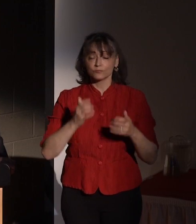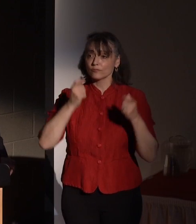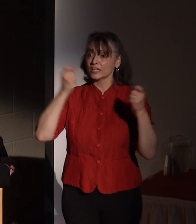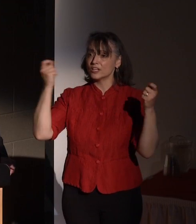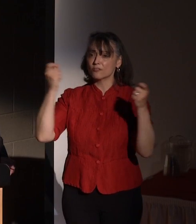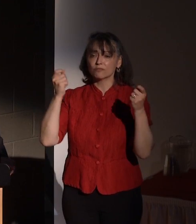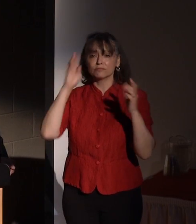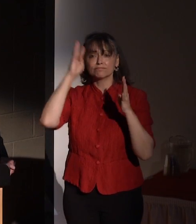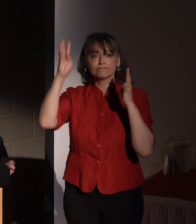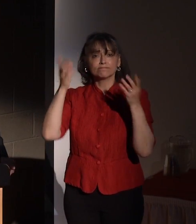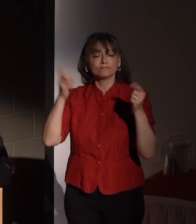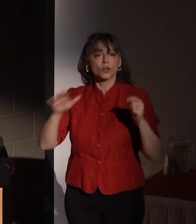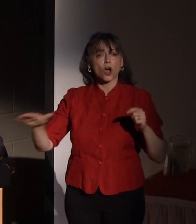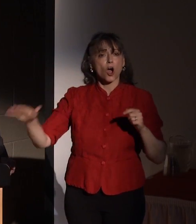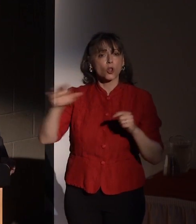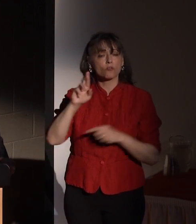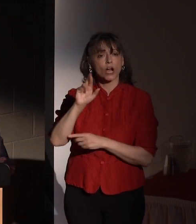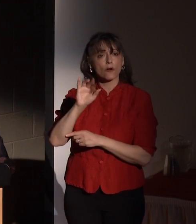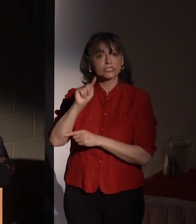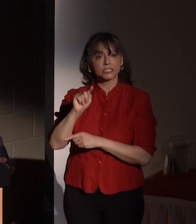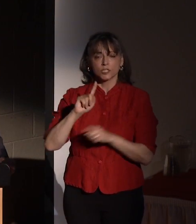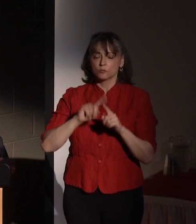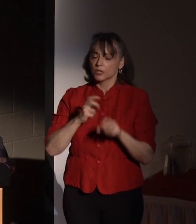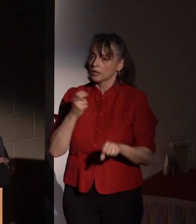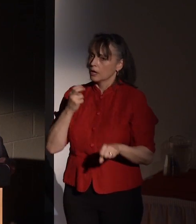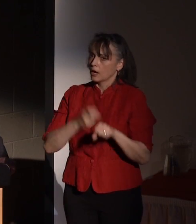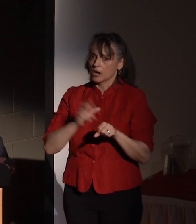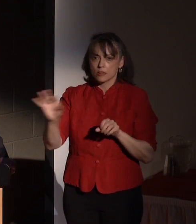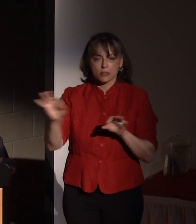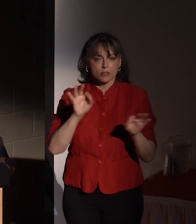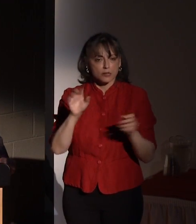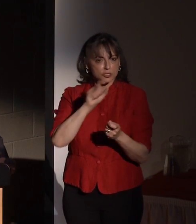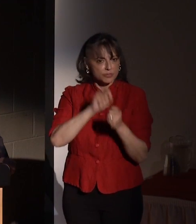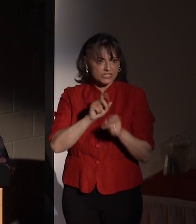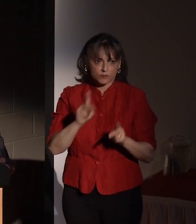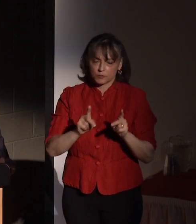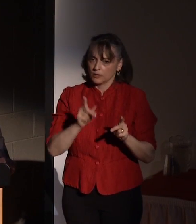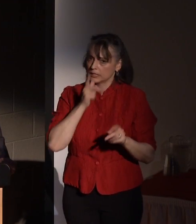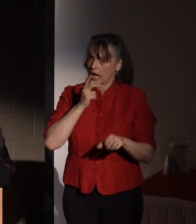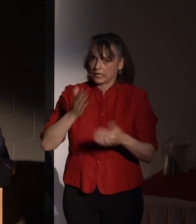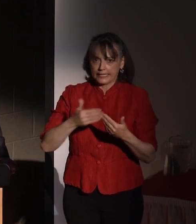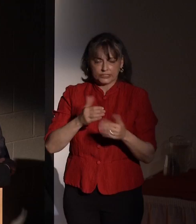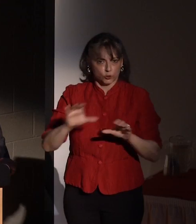individuals to induct into the Hall of Fame is not so easy.